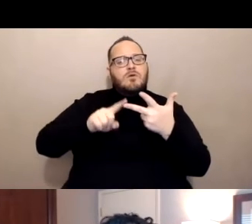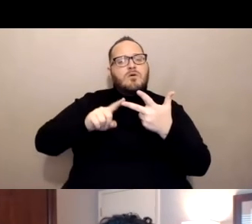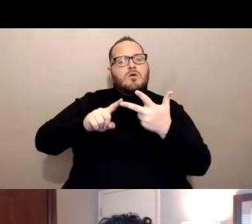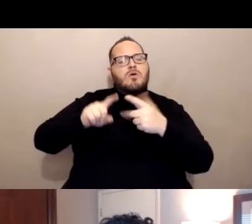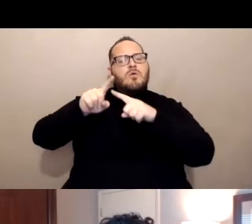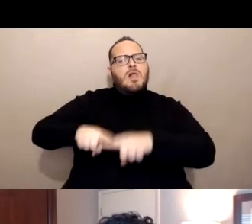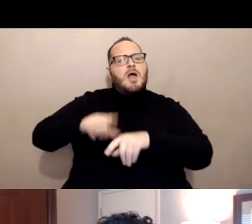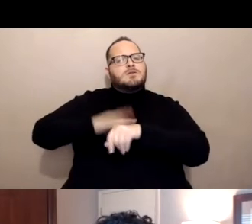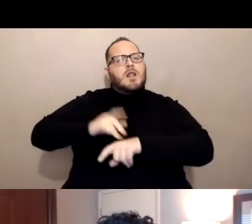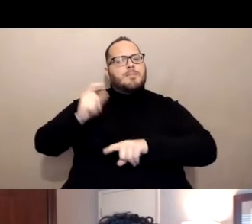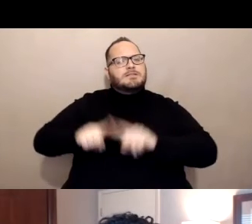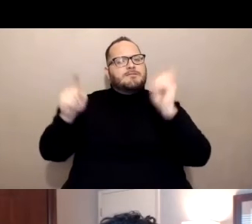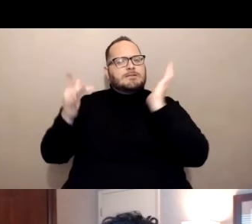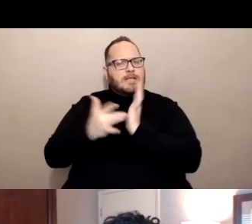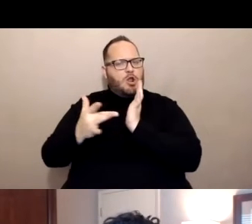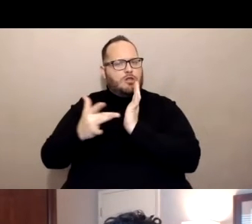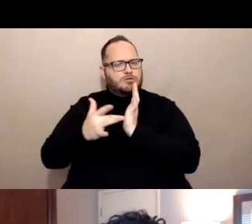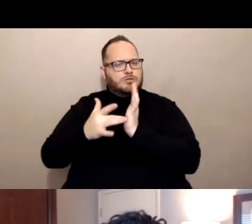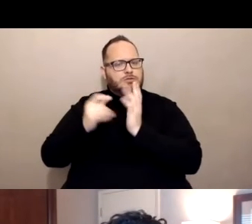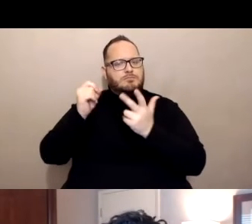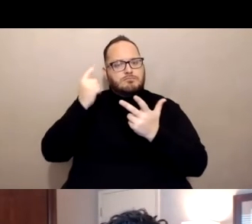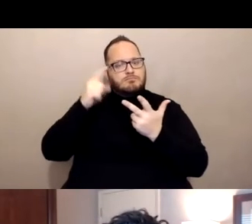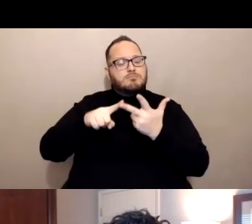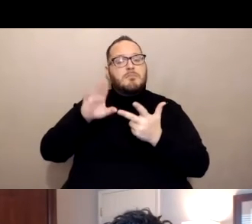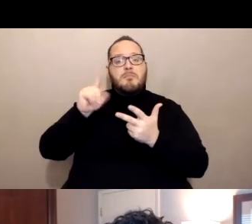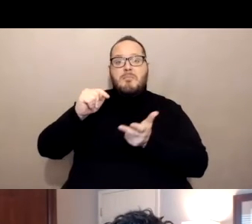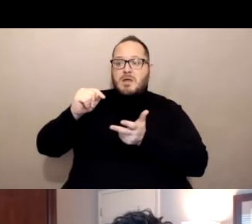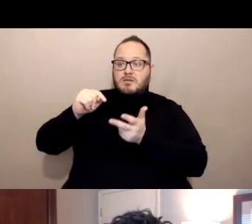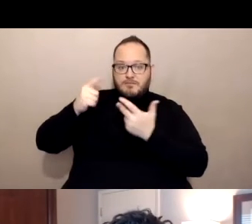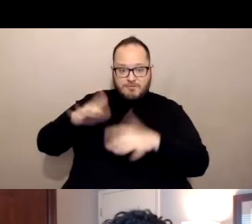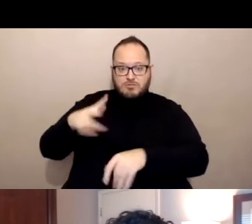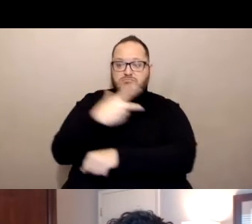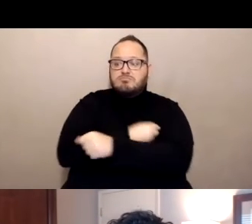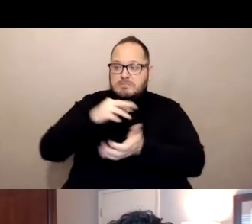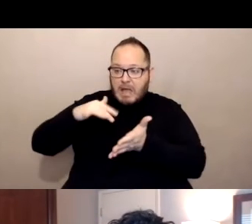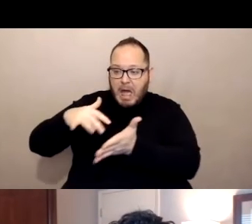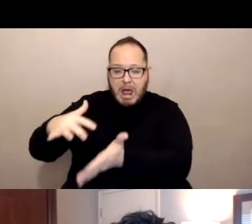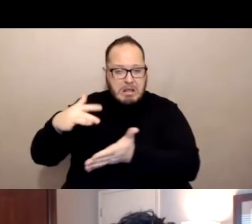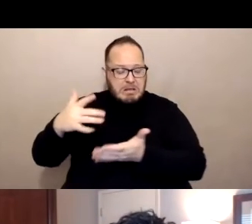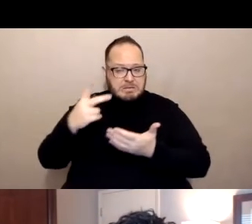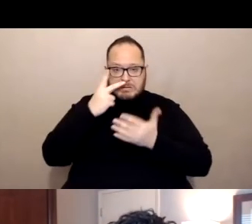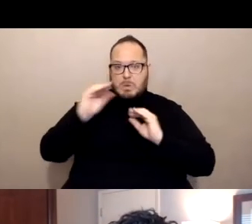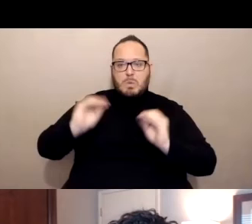based on studies it shows no signs of causing severe or lasting side effects based on what we know now